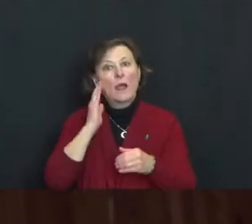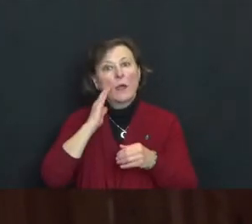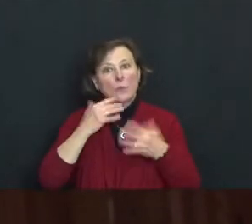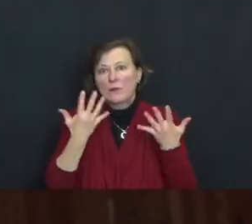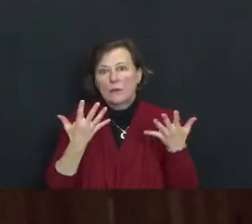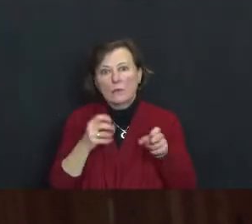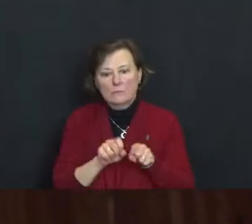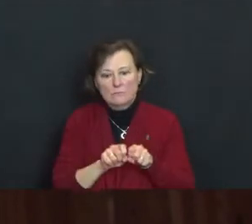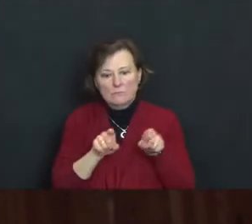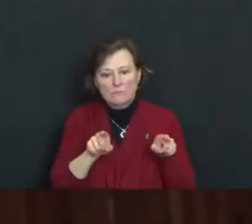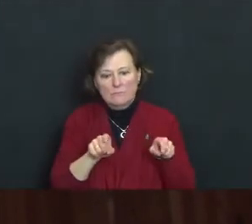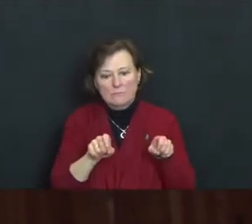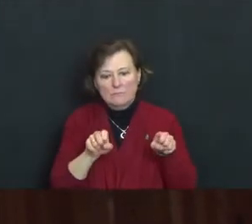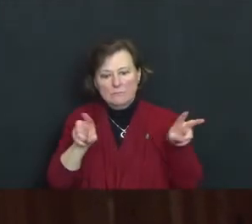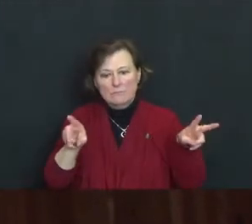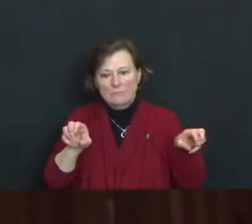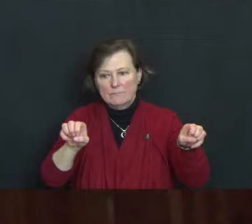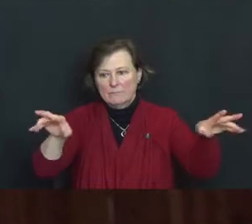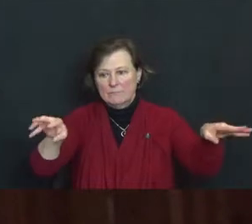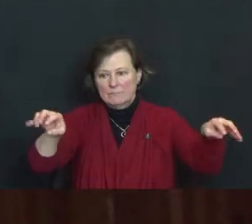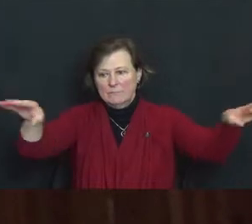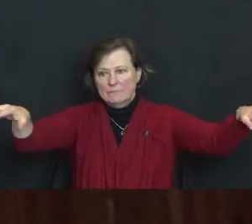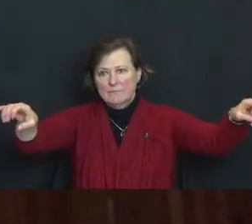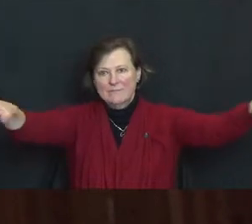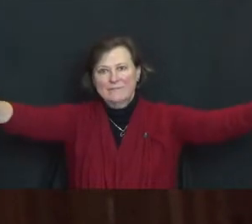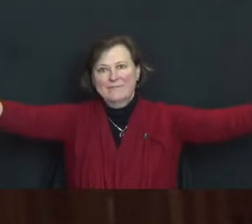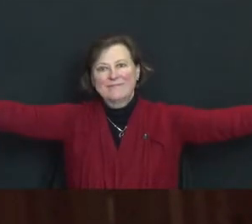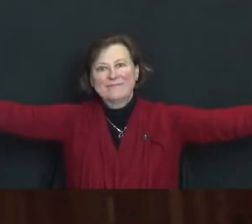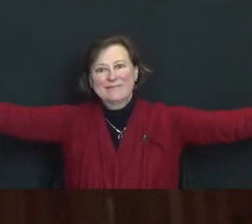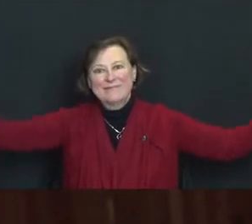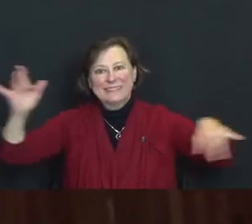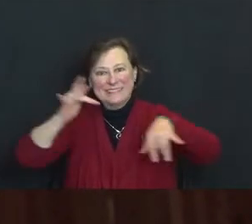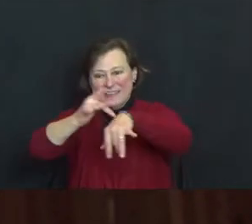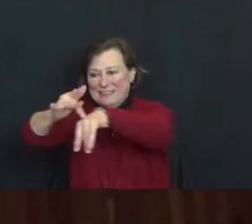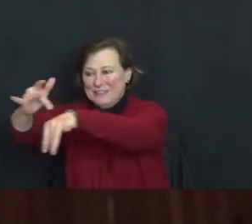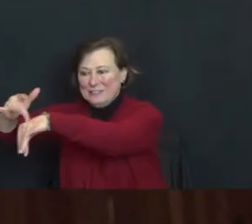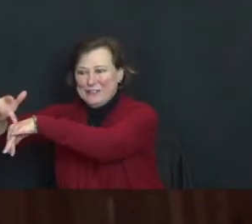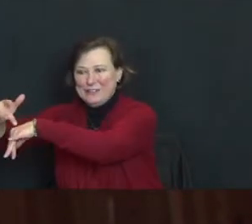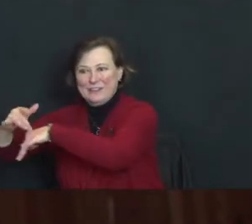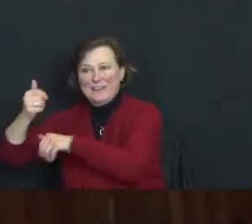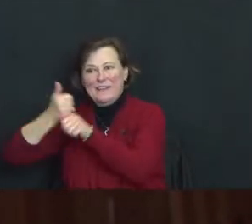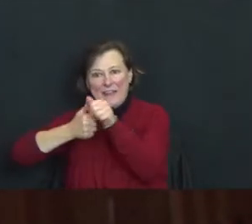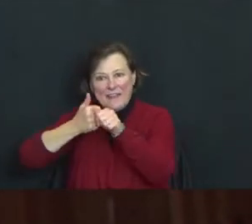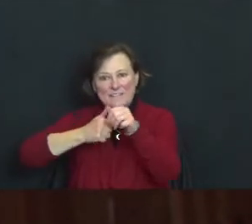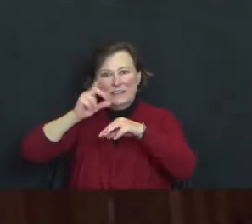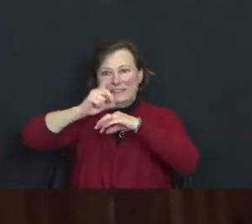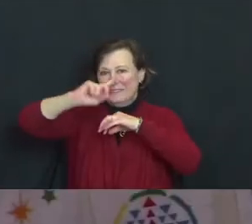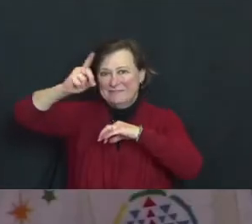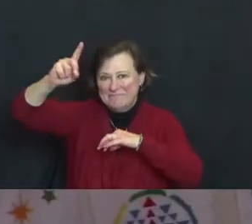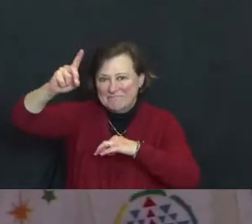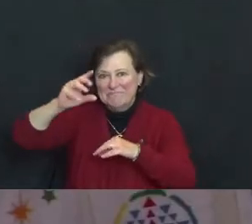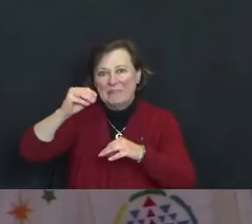the infinite net, touching every jewel and every person in existence.